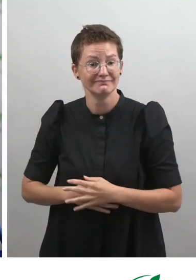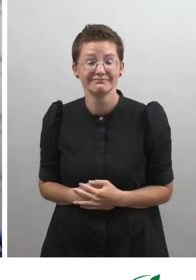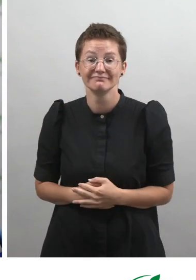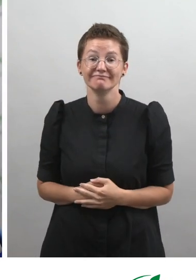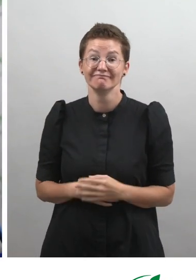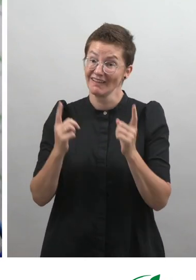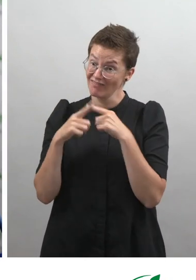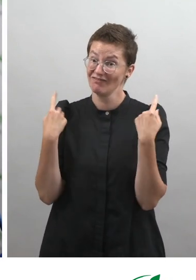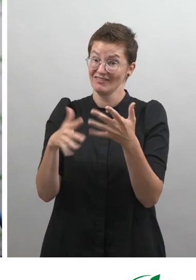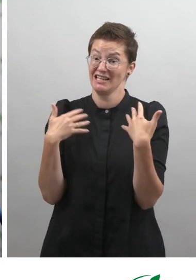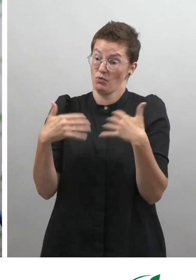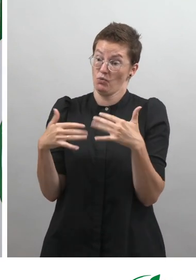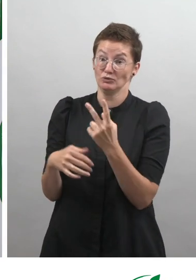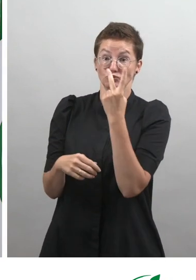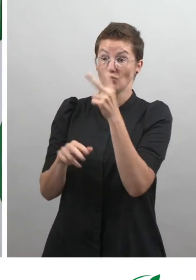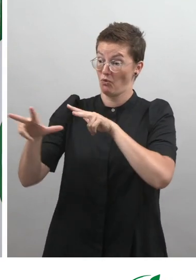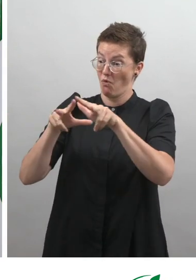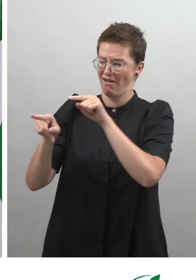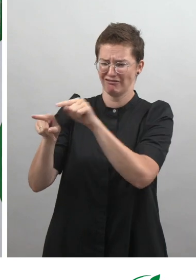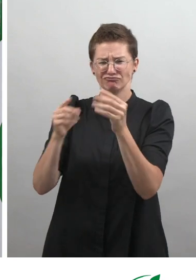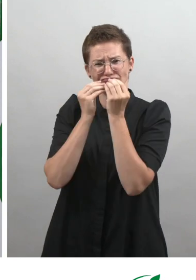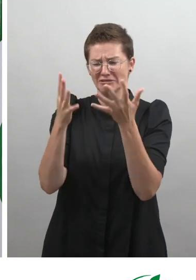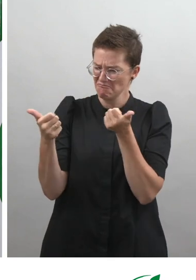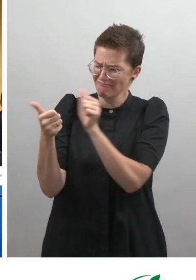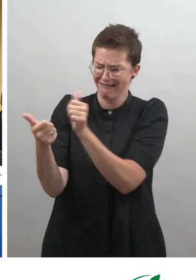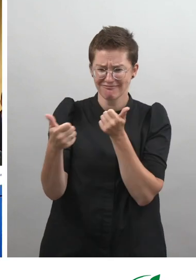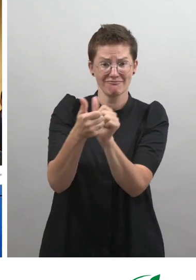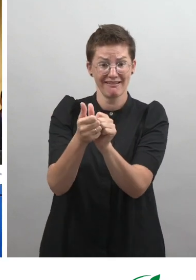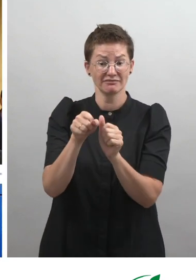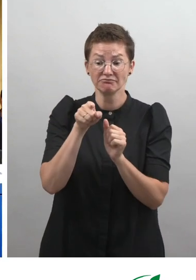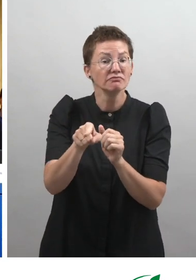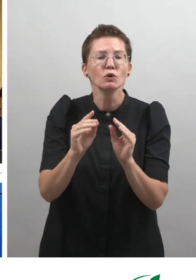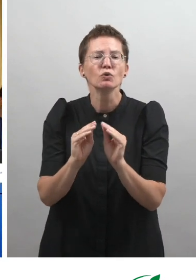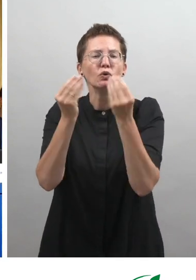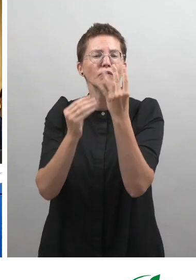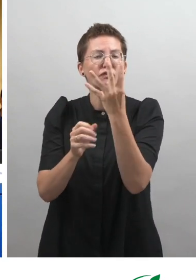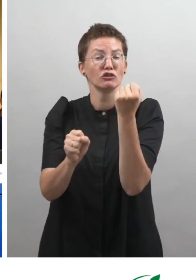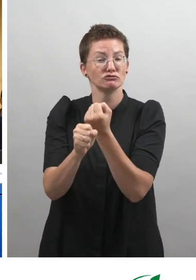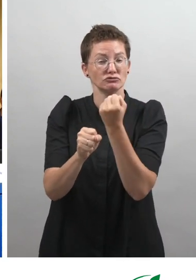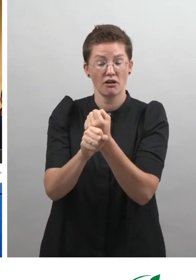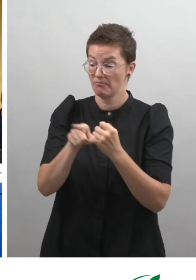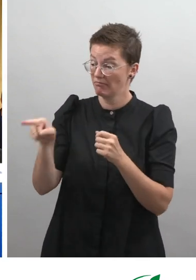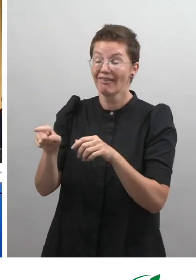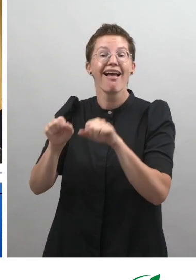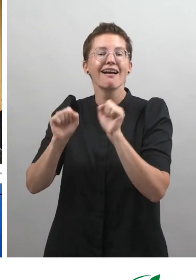We have already established partnerships with two excellent organizations. One is Youth4Jobs and the other one is EnAble India.